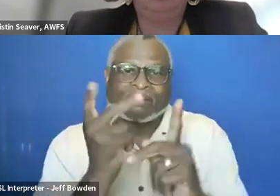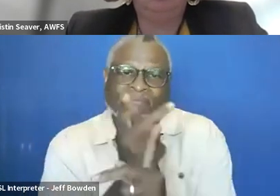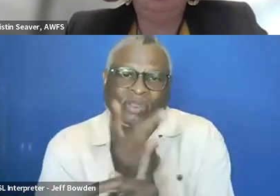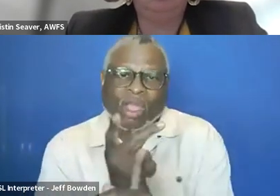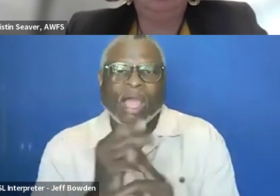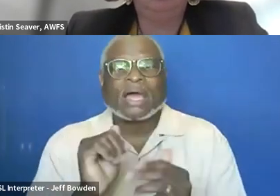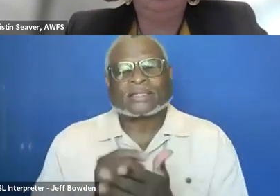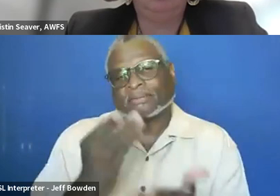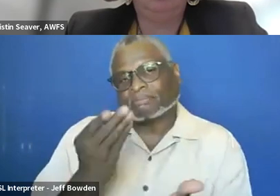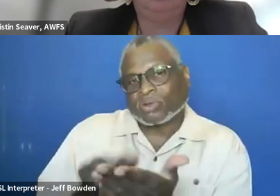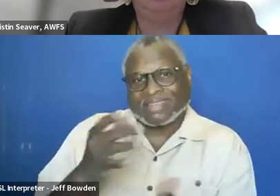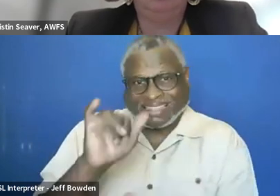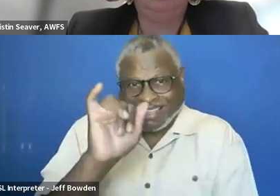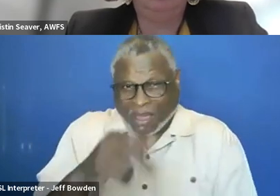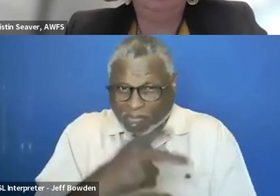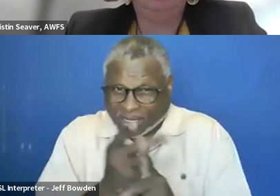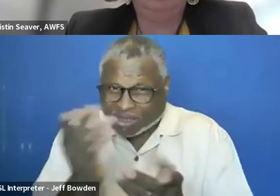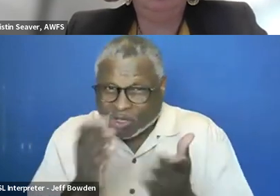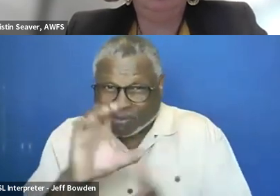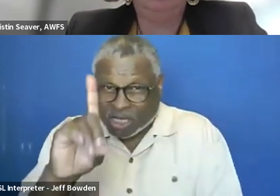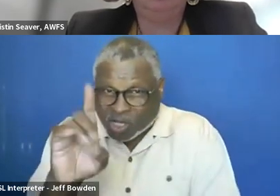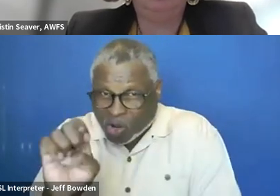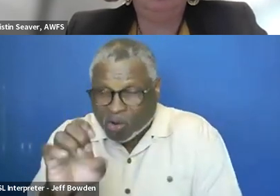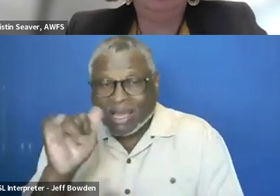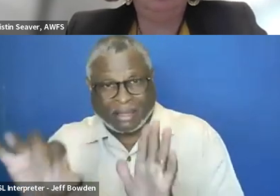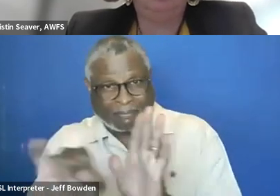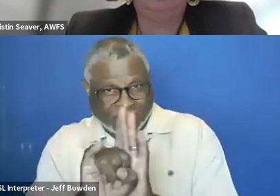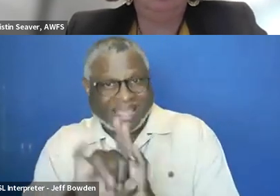validate like is there product service code that is selected reasonable?